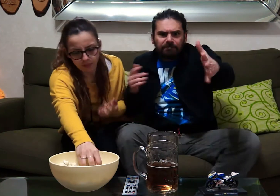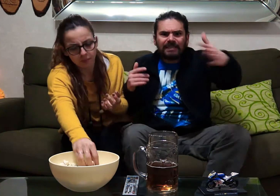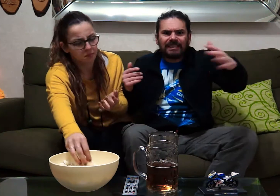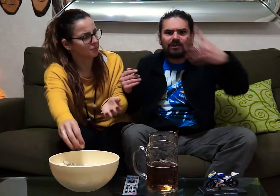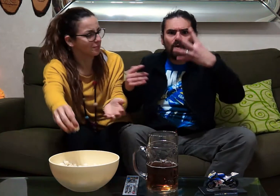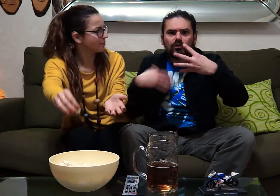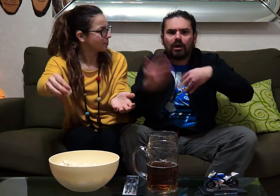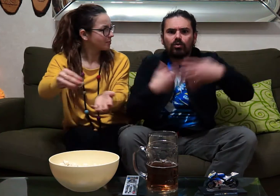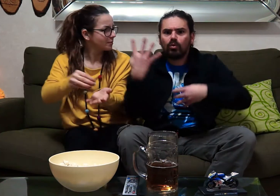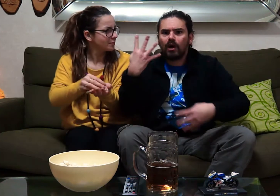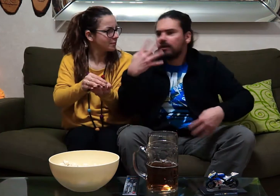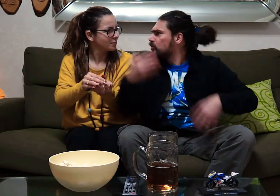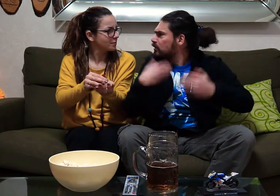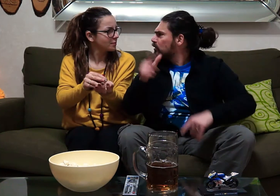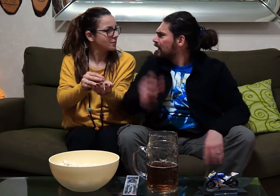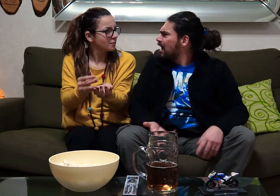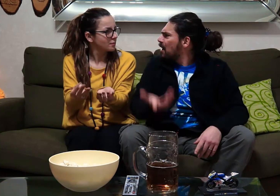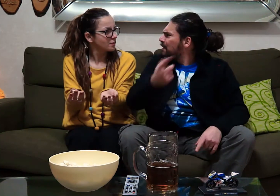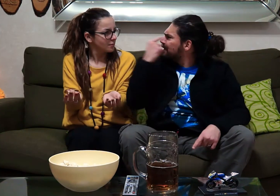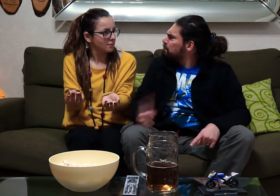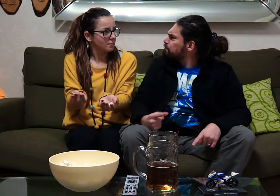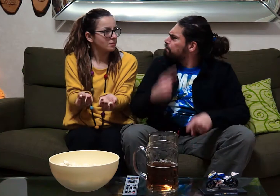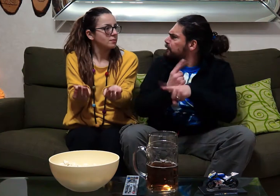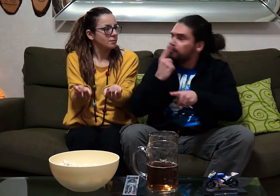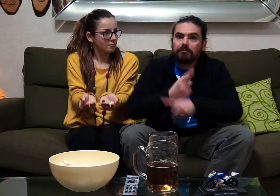4 fell ... the Italian, but still him ....